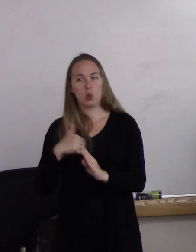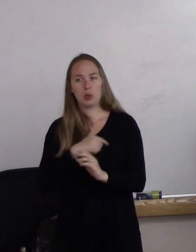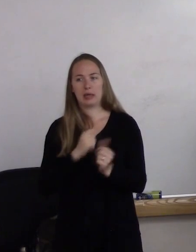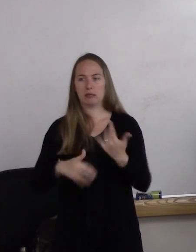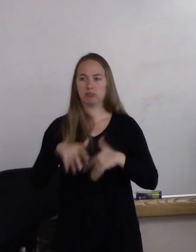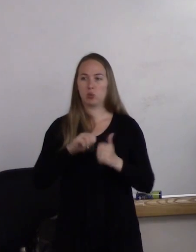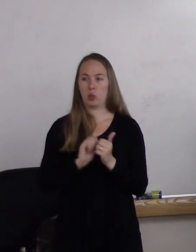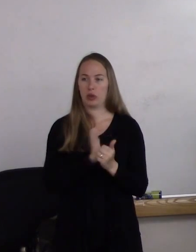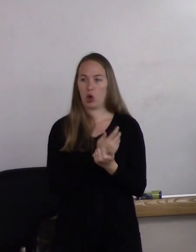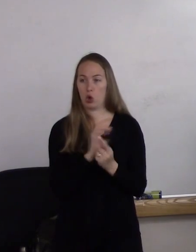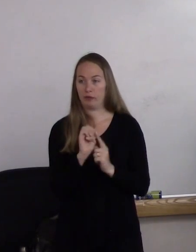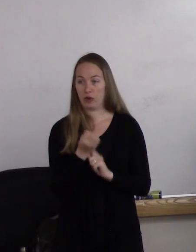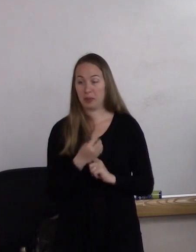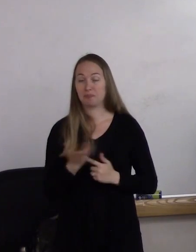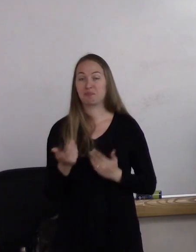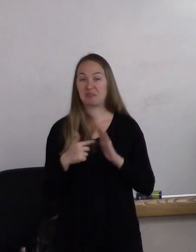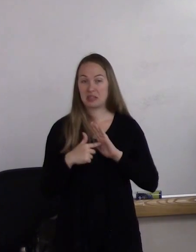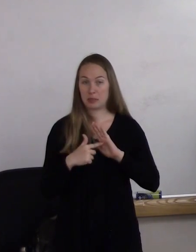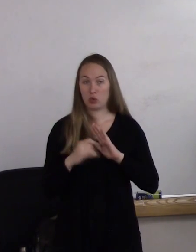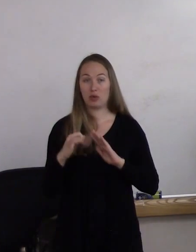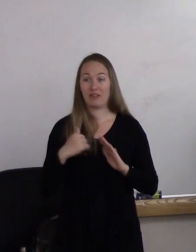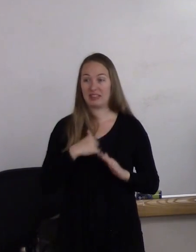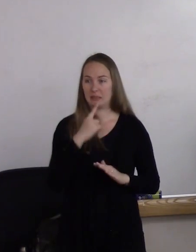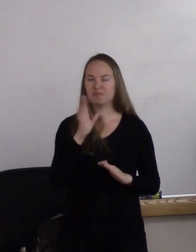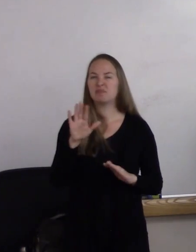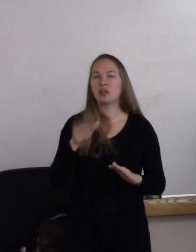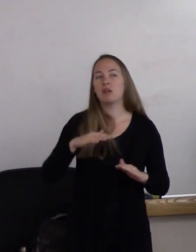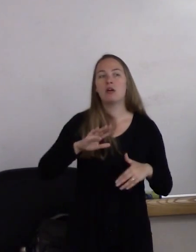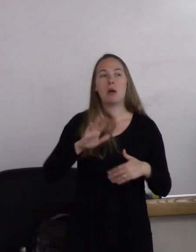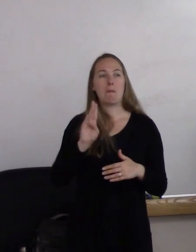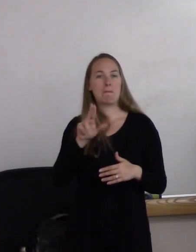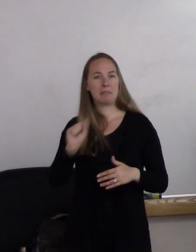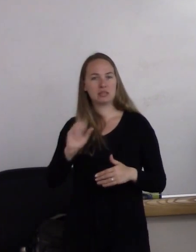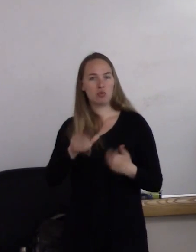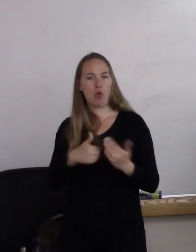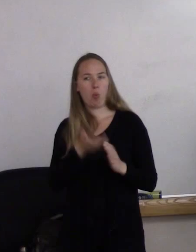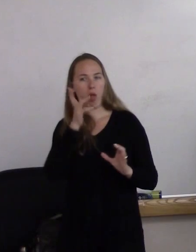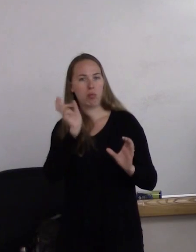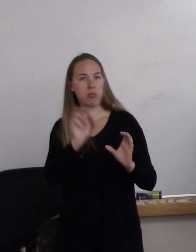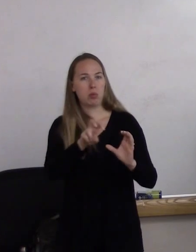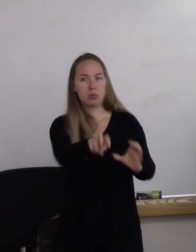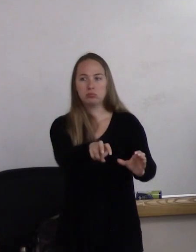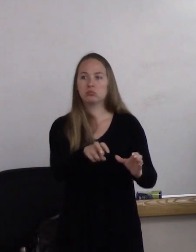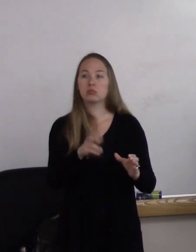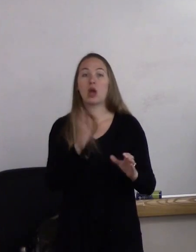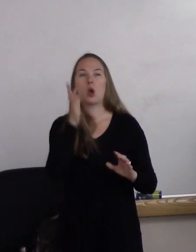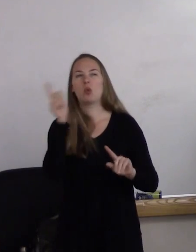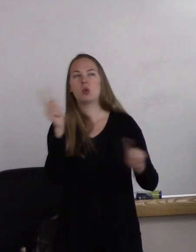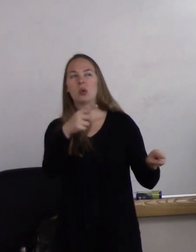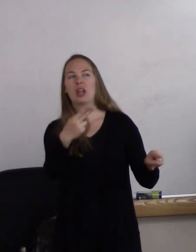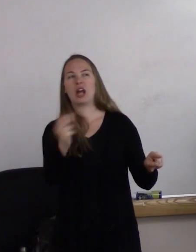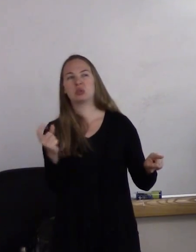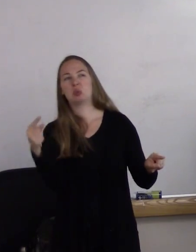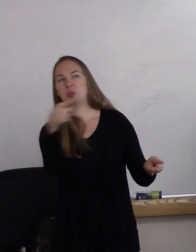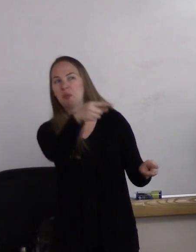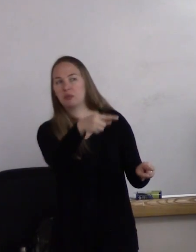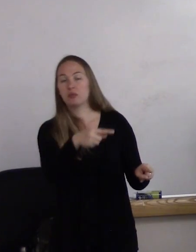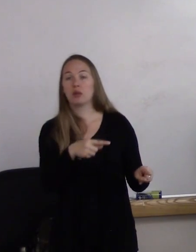So for example, if I were to say, "We're all gonna get on a bus "and I'm gonna take you down to the high school down the street." Instantly, in your mind,